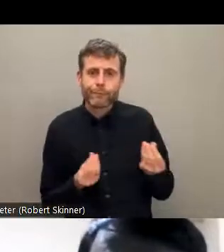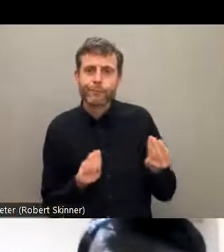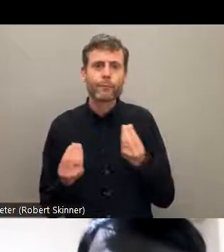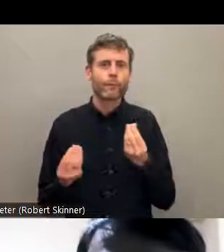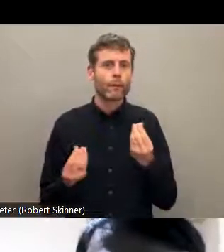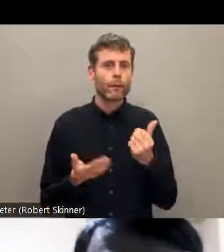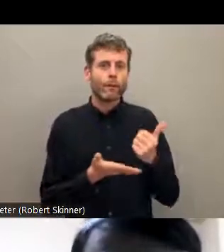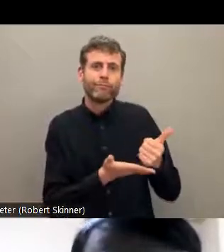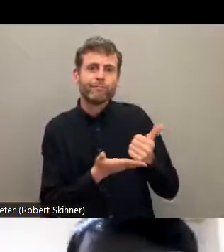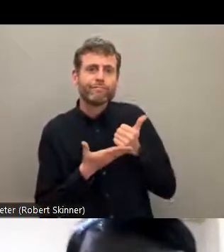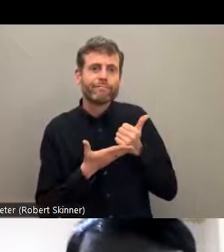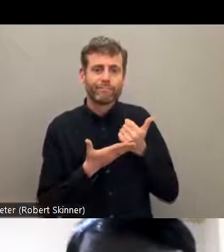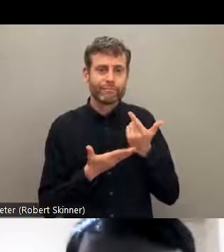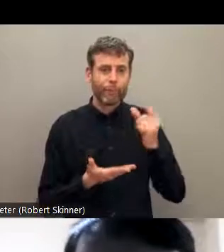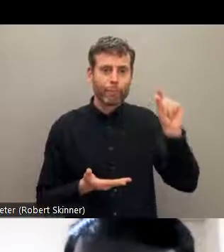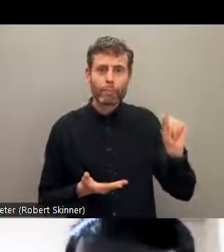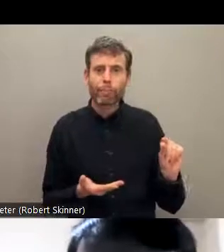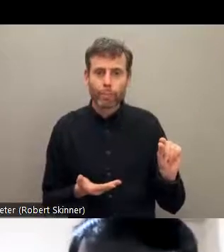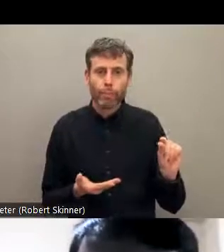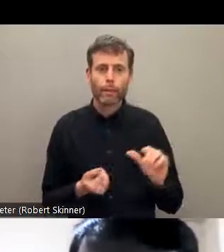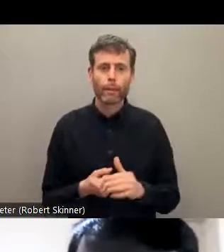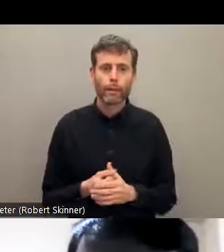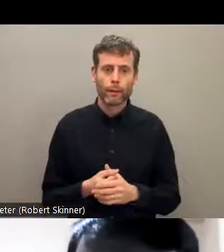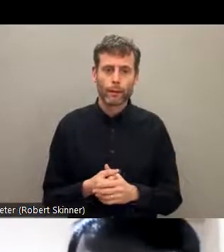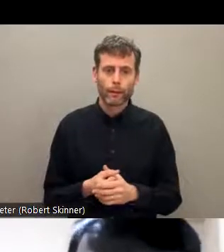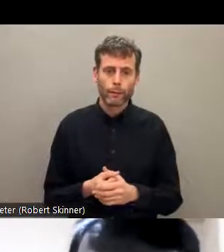realized. And there is not a good